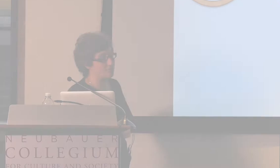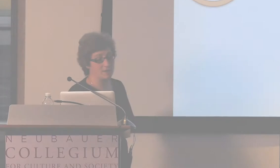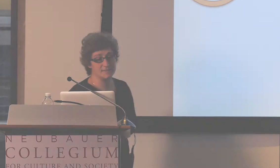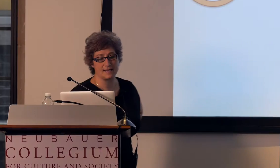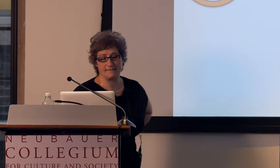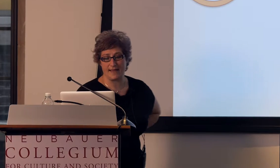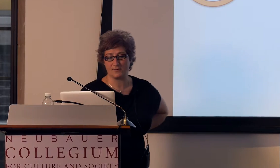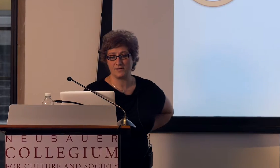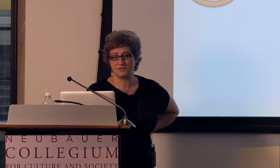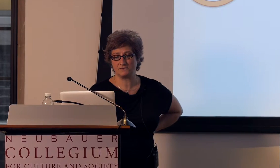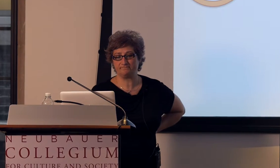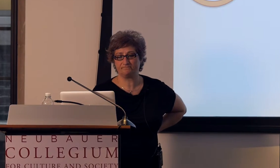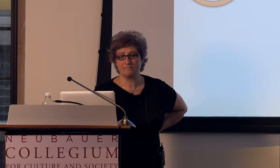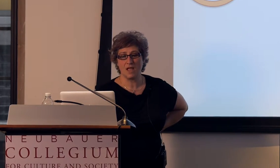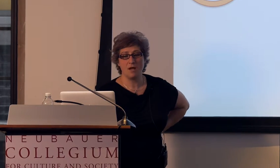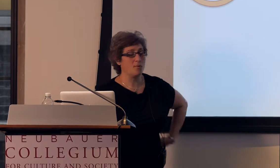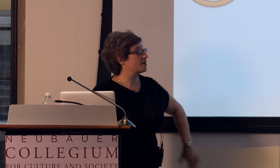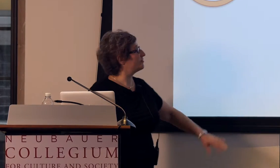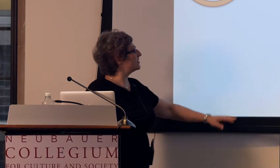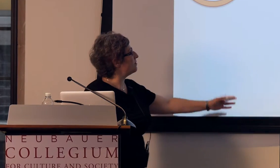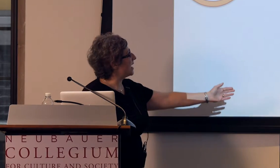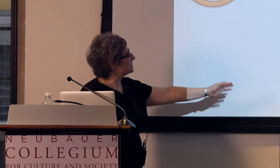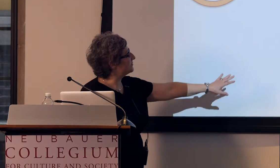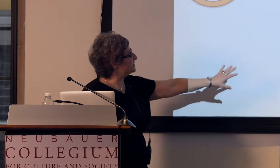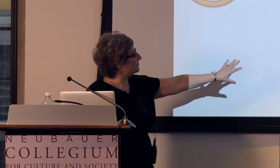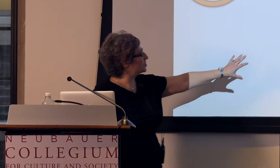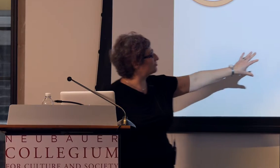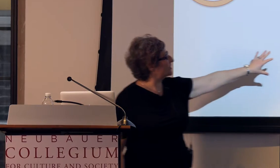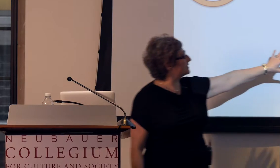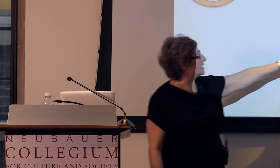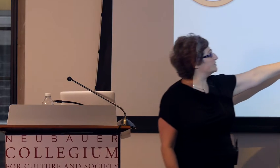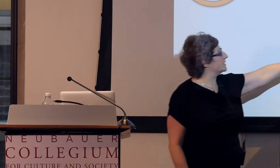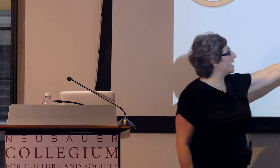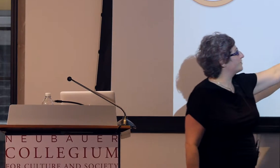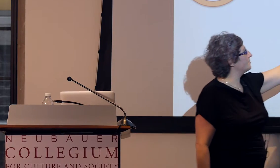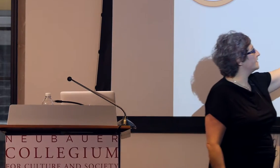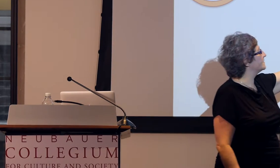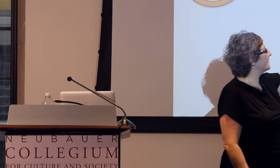Nicaraguan Sign Language. When a critical mass of deaf children came together